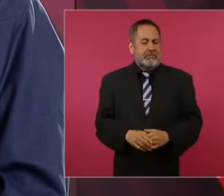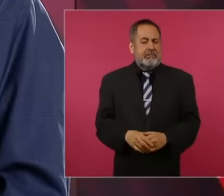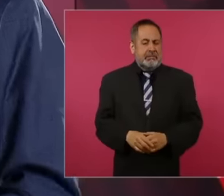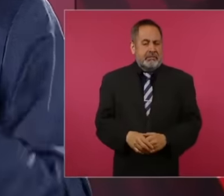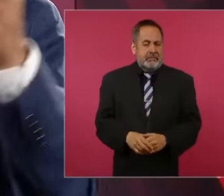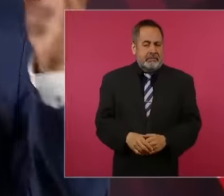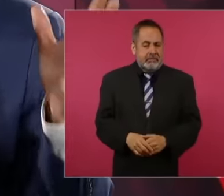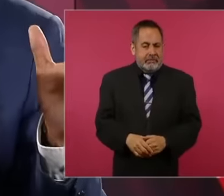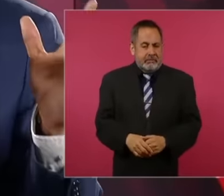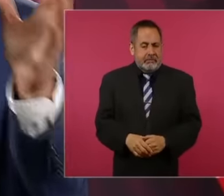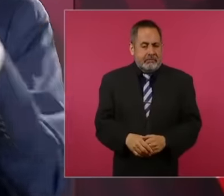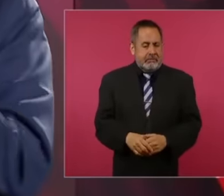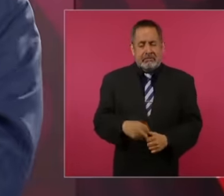as they say one thing, they say the